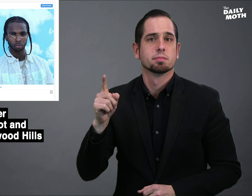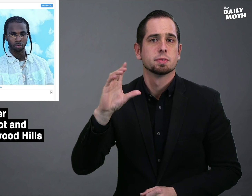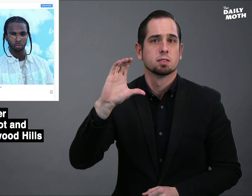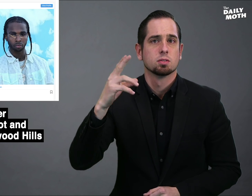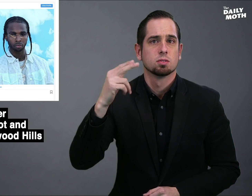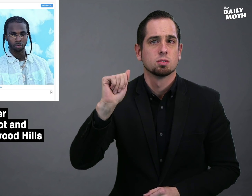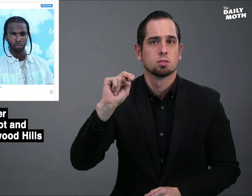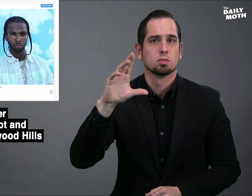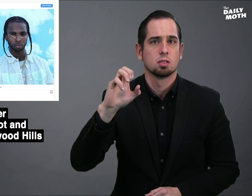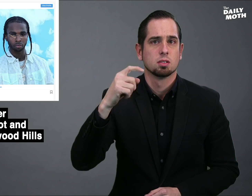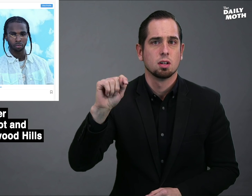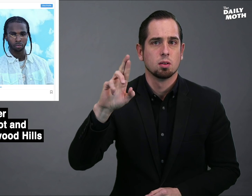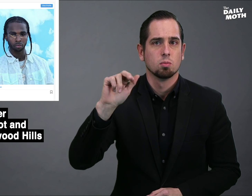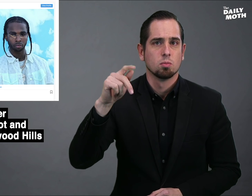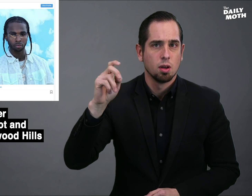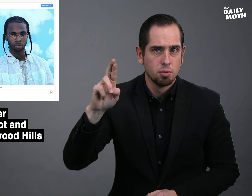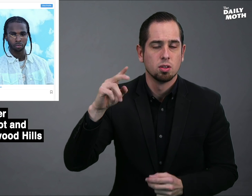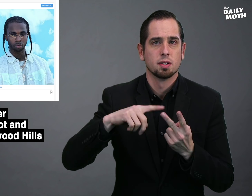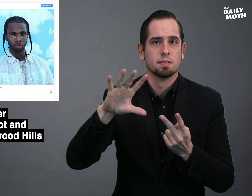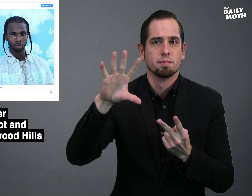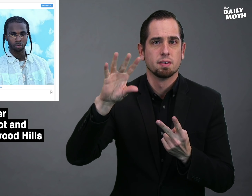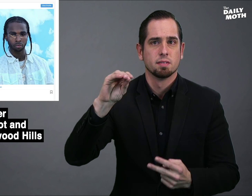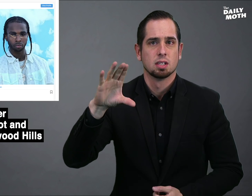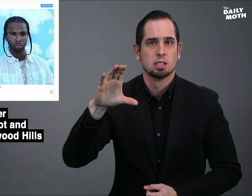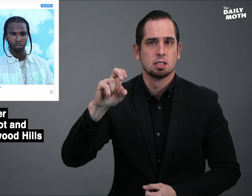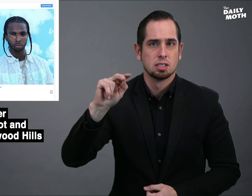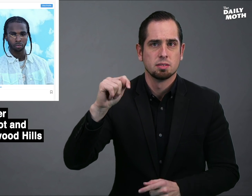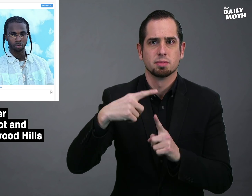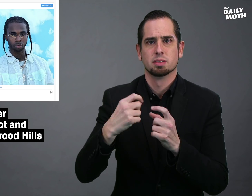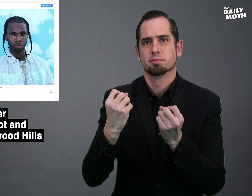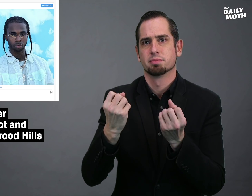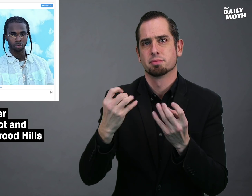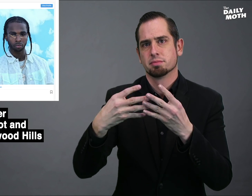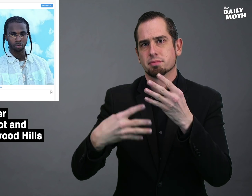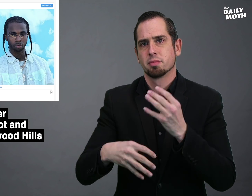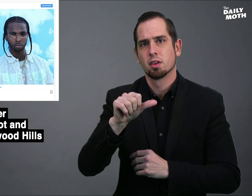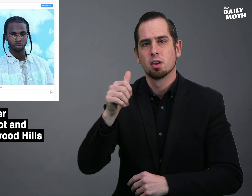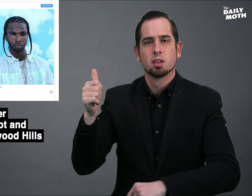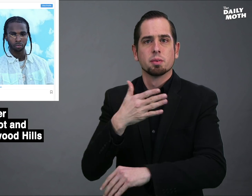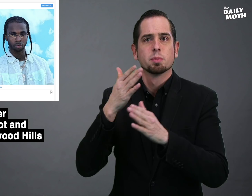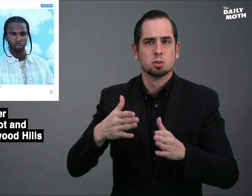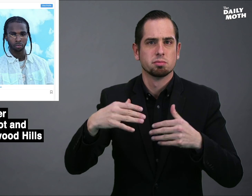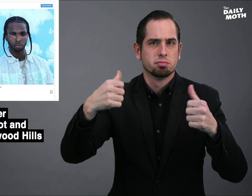Chance the Rapper, 50 Cent, and multiple other musicians